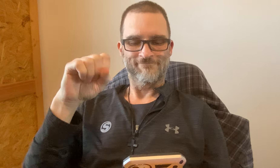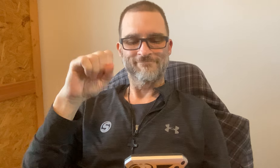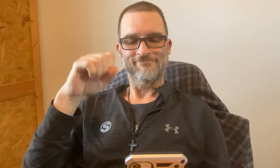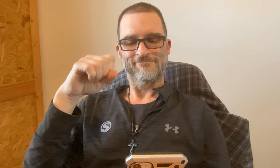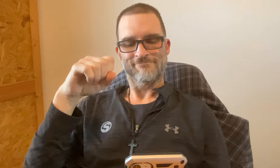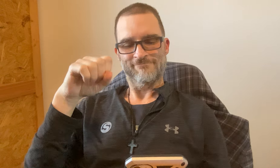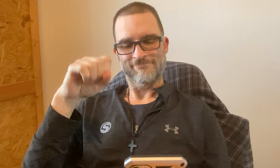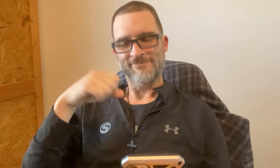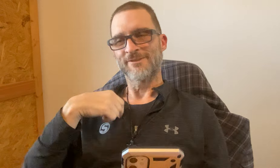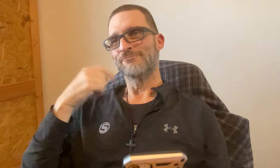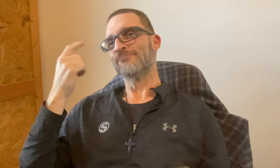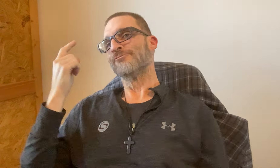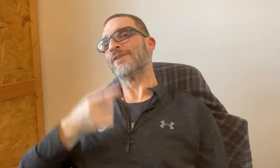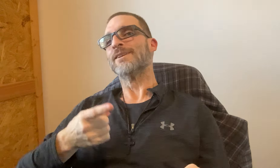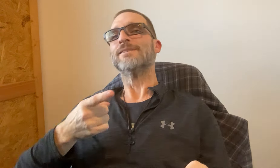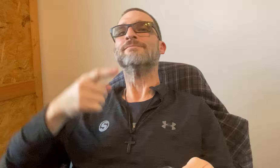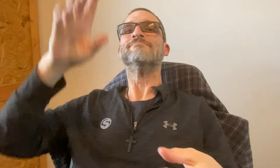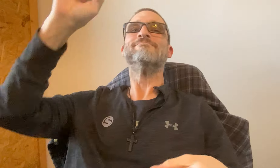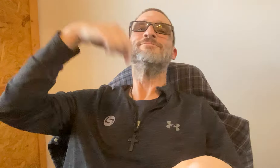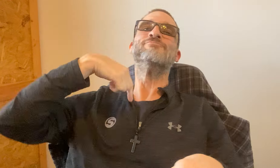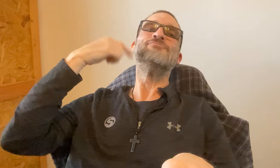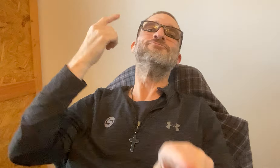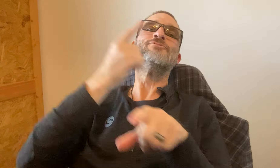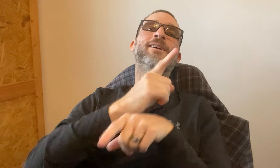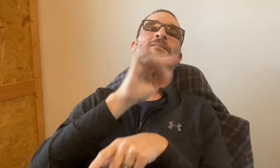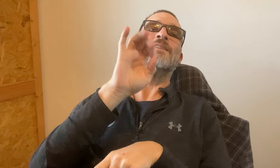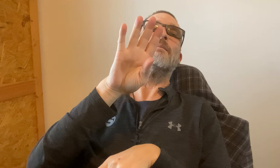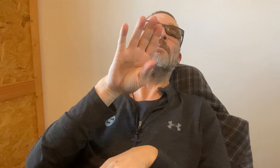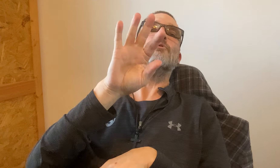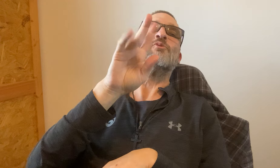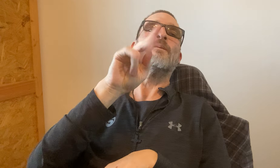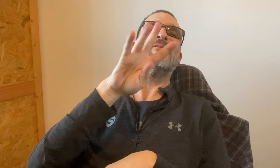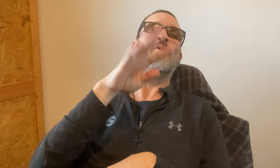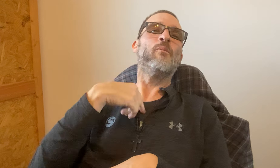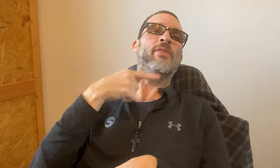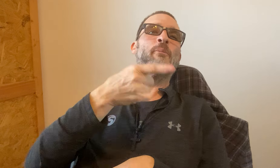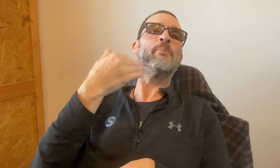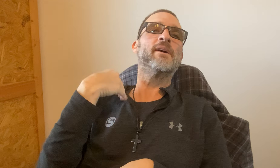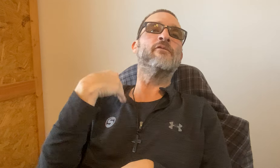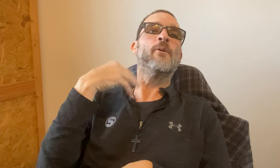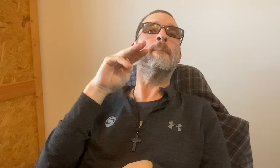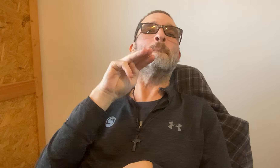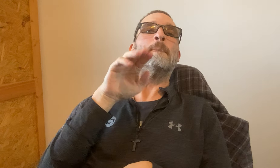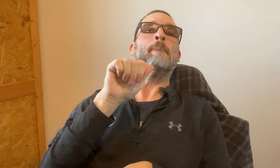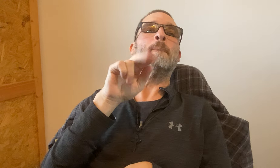Yes, I was right. I was right. Feb 24th we went there before.